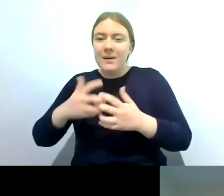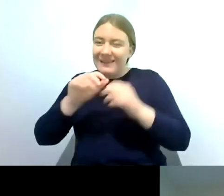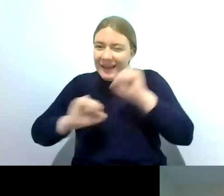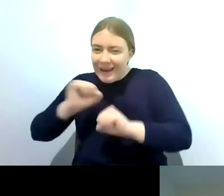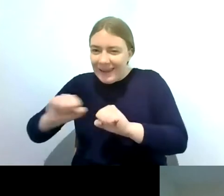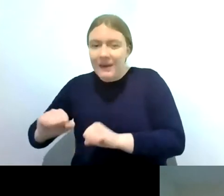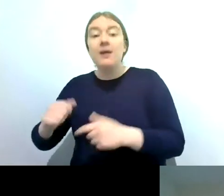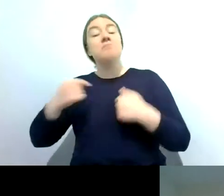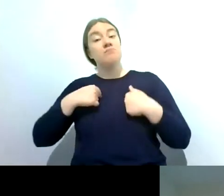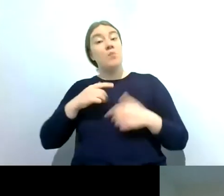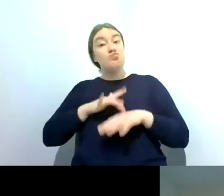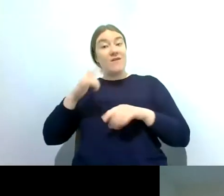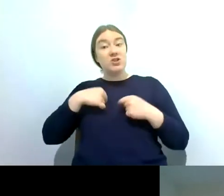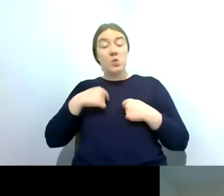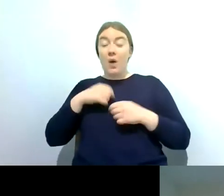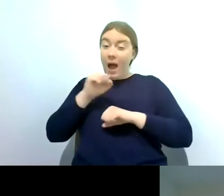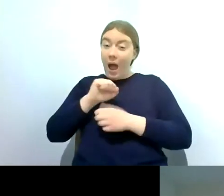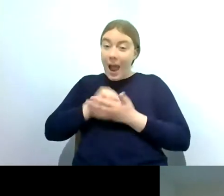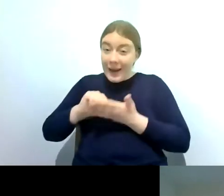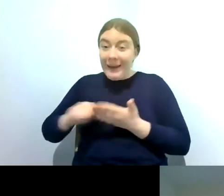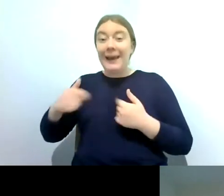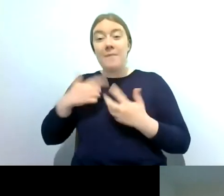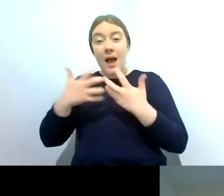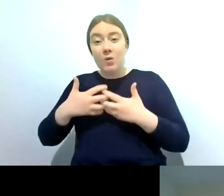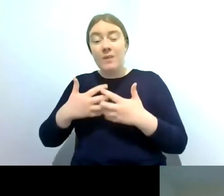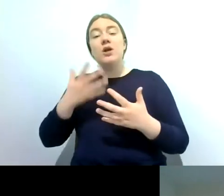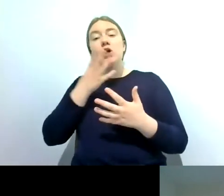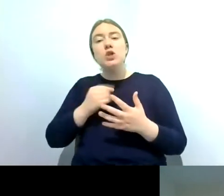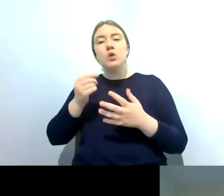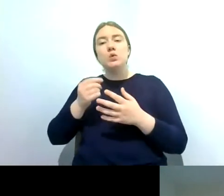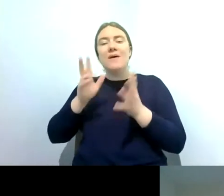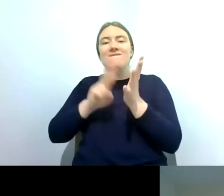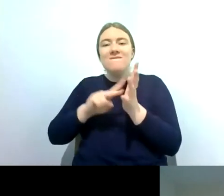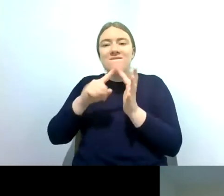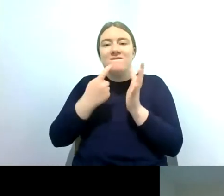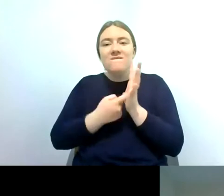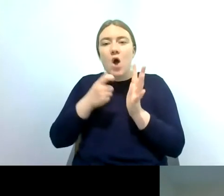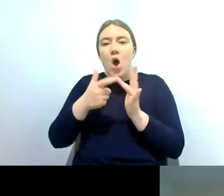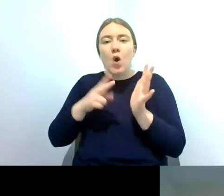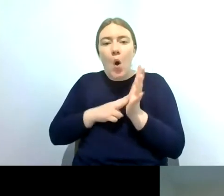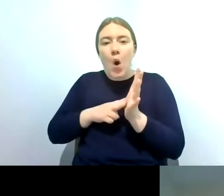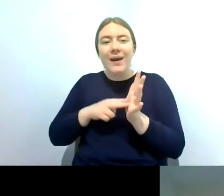equipment i use um a substance called vircon which is a like a really strong disinfectant that kills